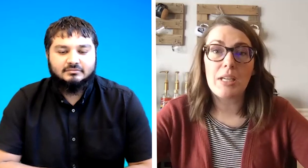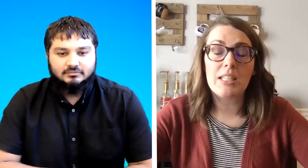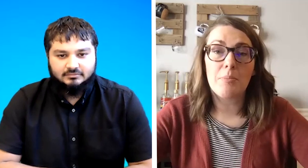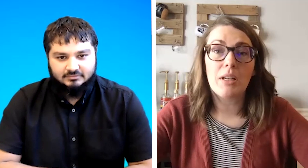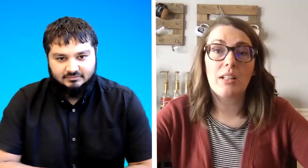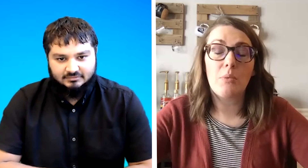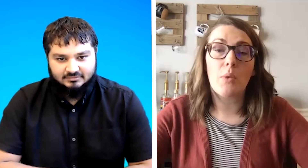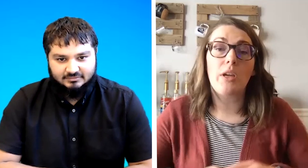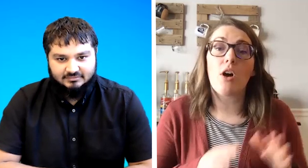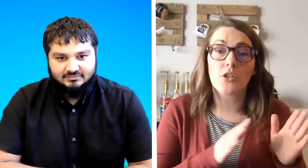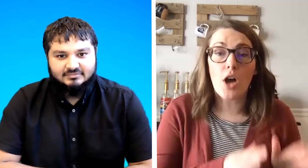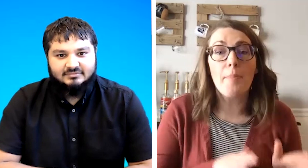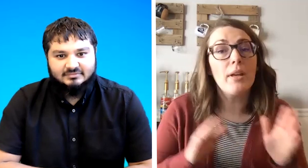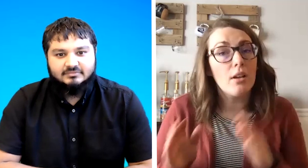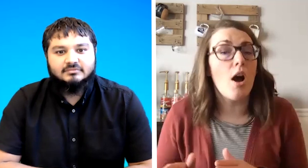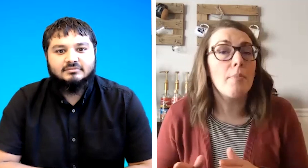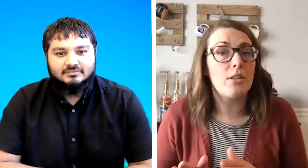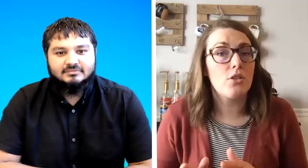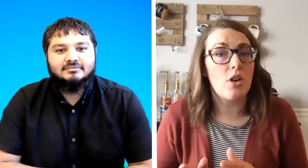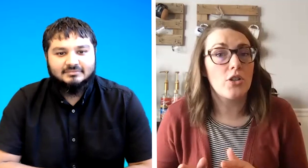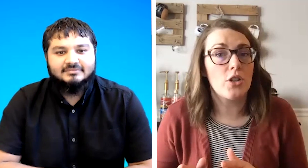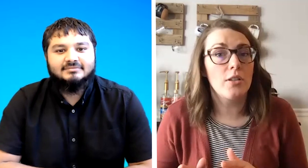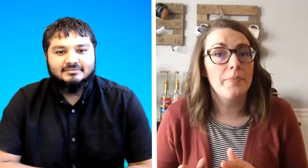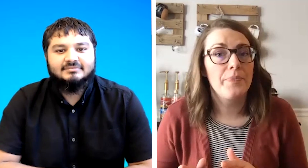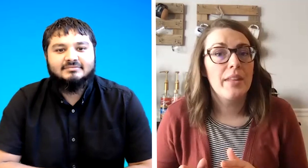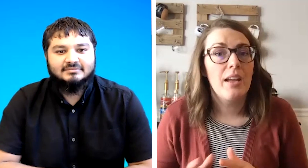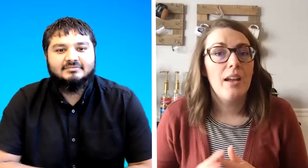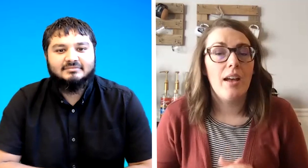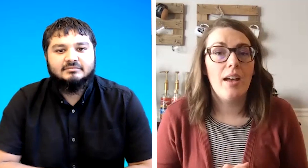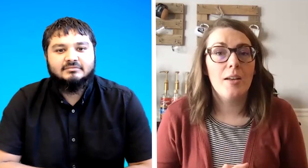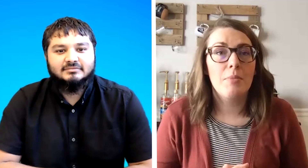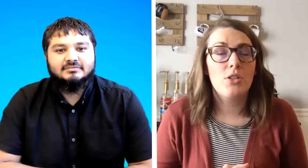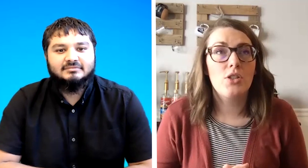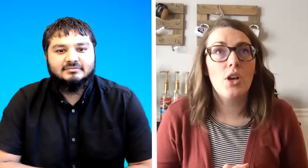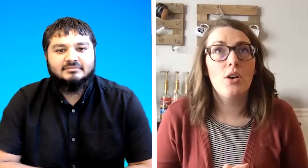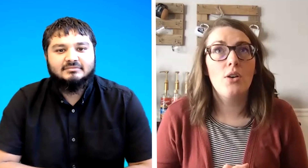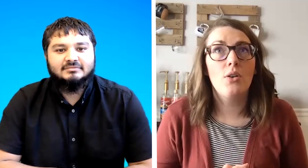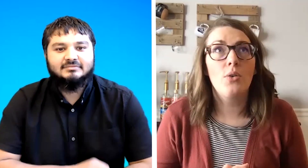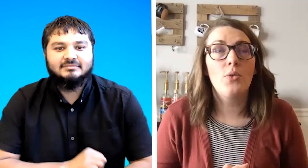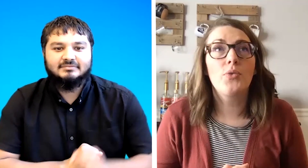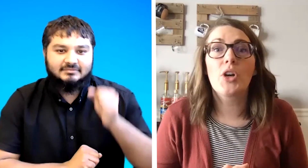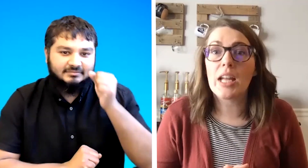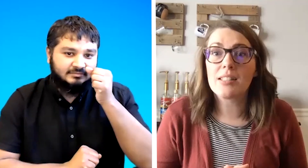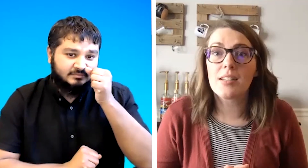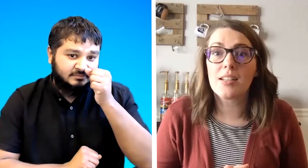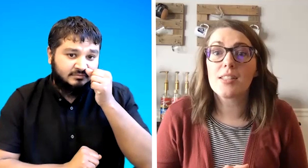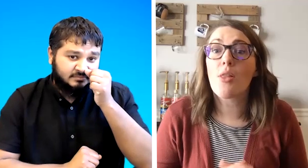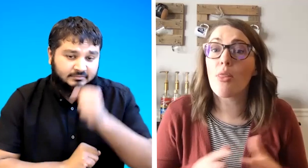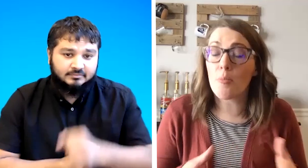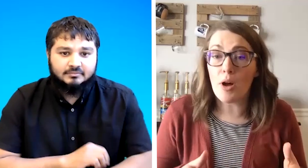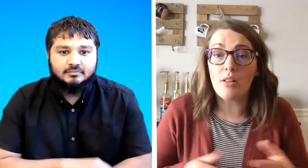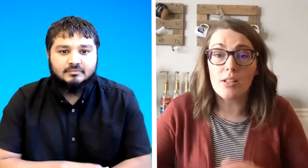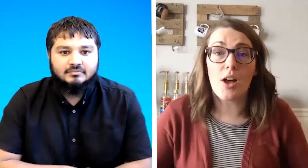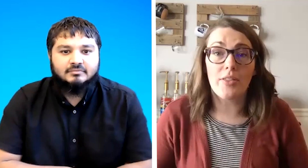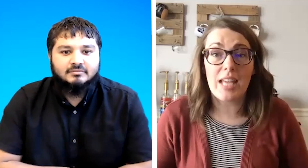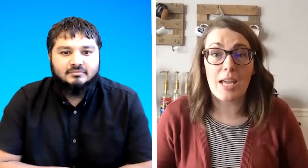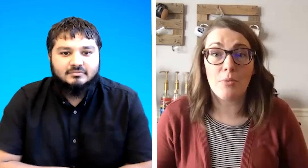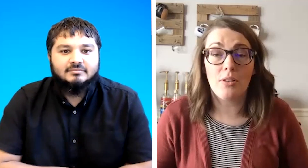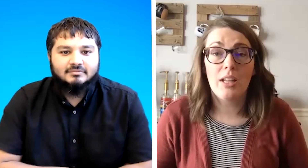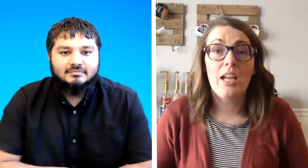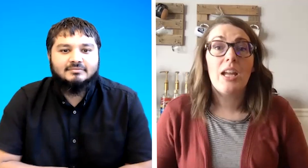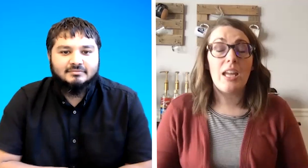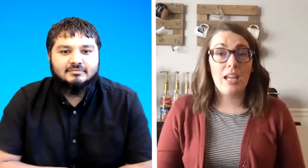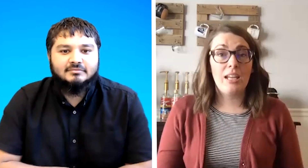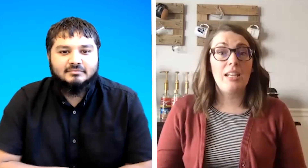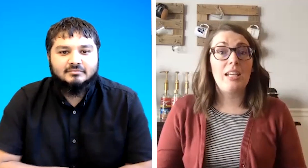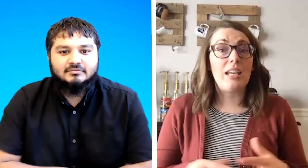typically what we call topic common structure um so for instance the ball is on the table in